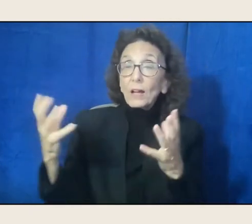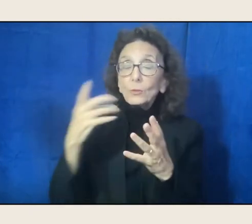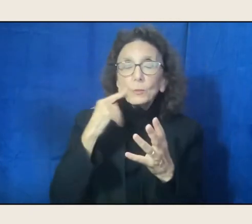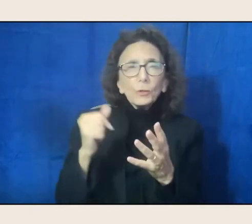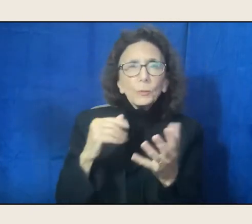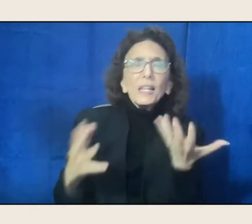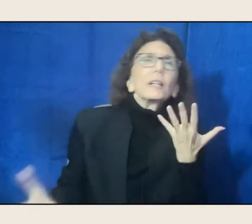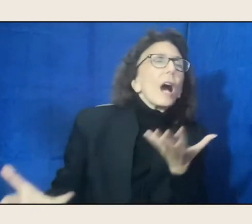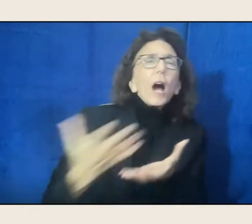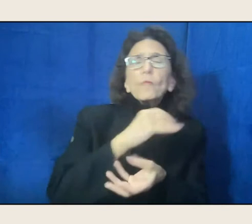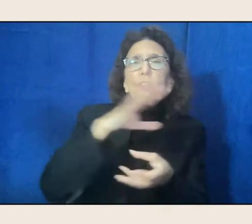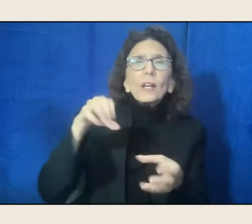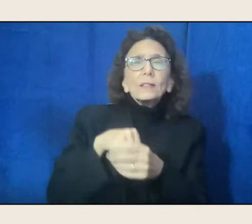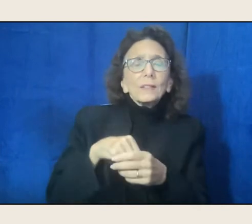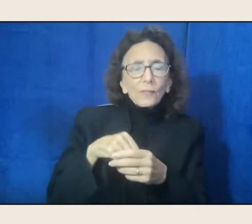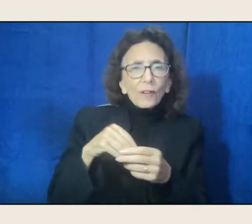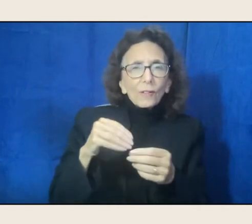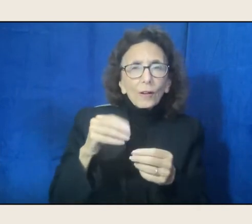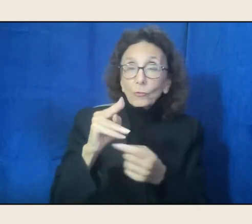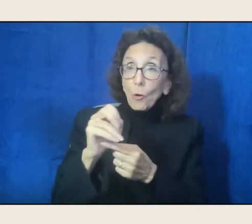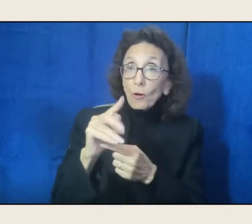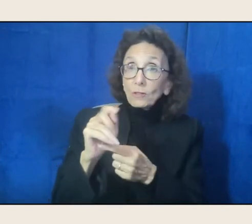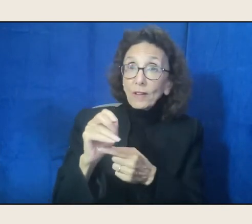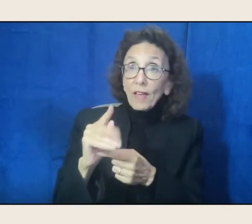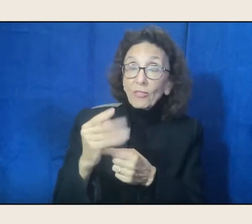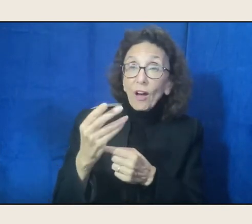A Norton anthology, there really hadn't been one on Native poetry.